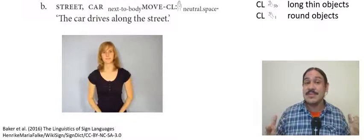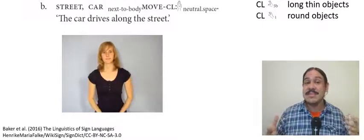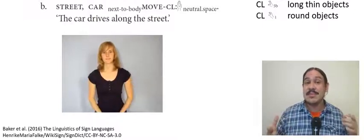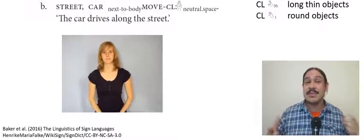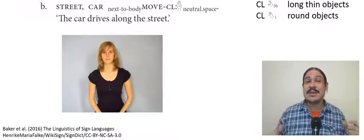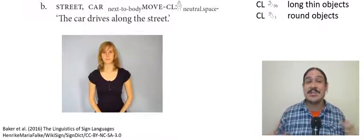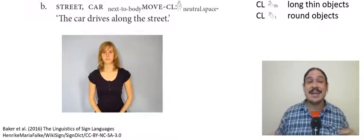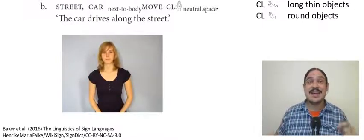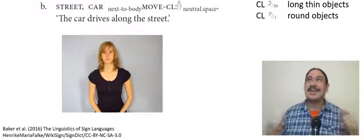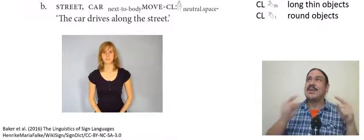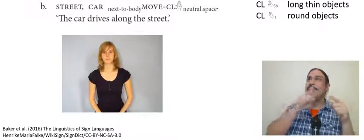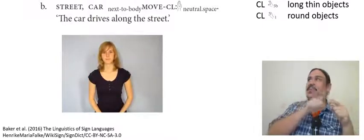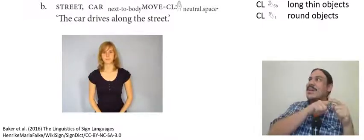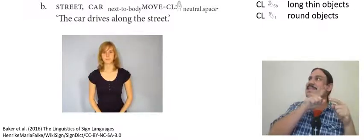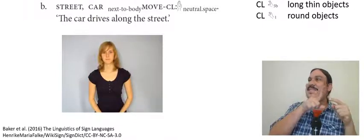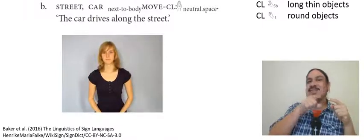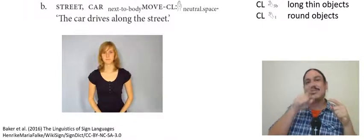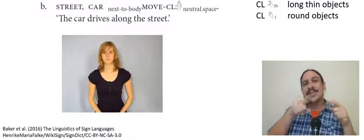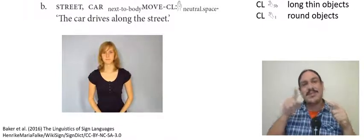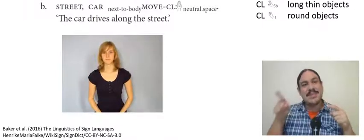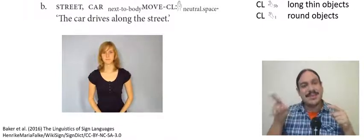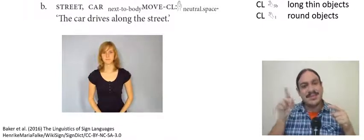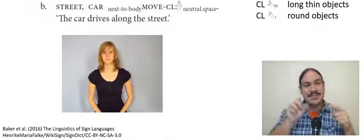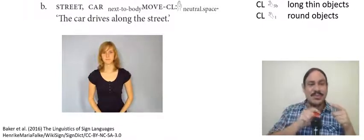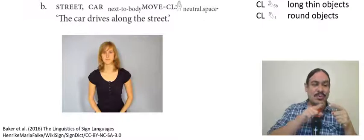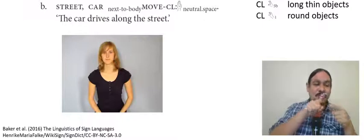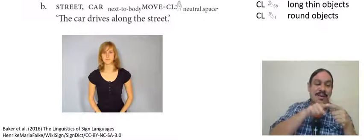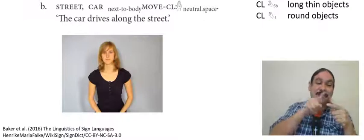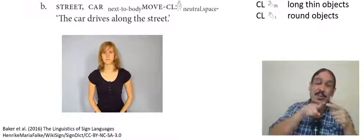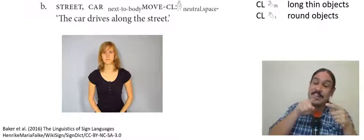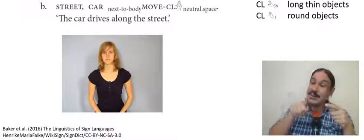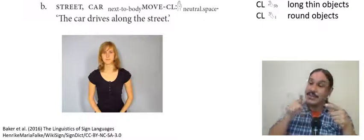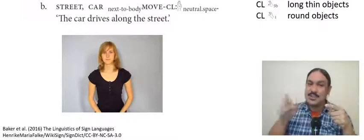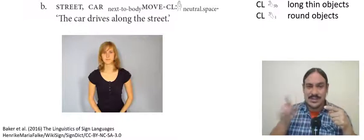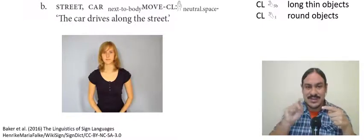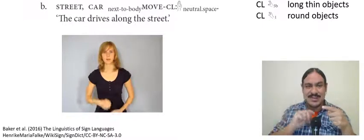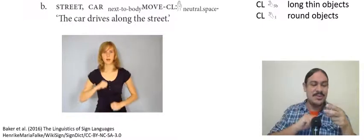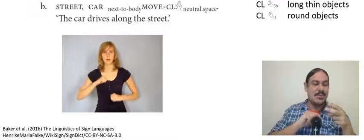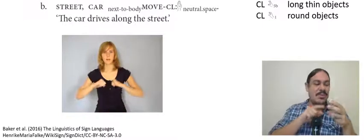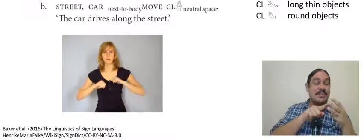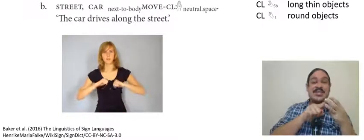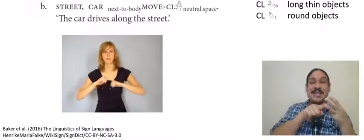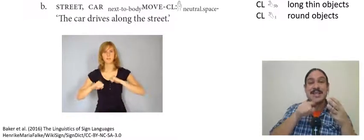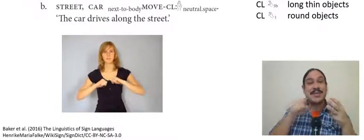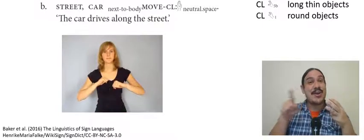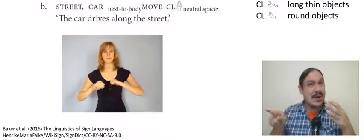these are the sentences 'the man crosses the street' and 'the car drives along the street'